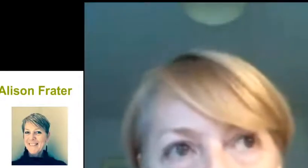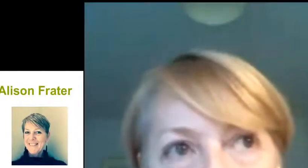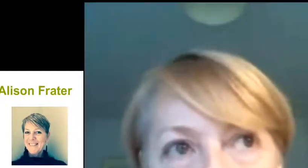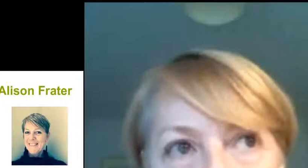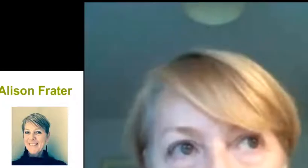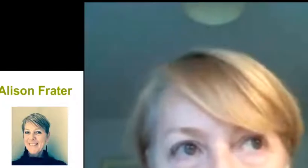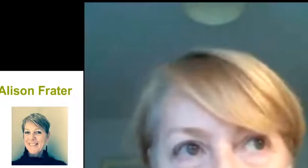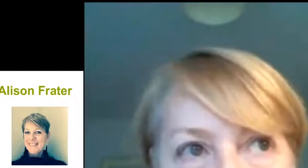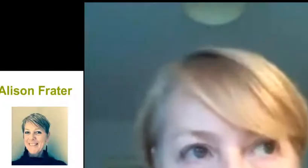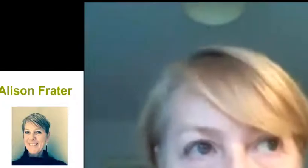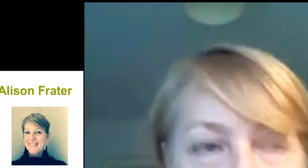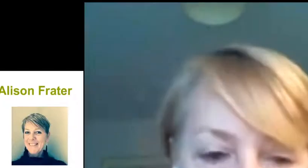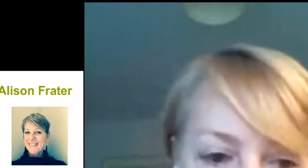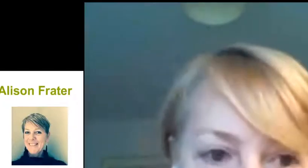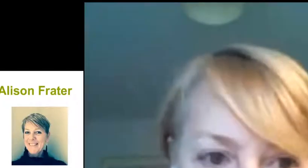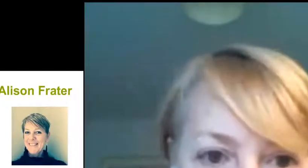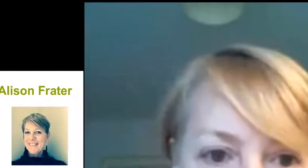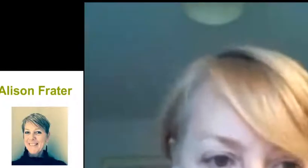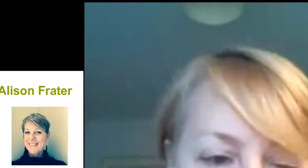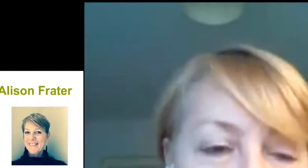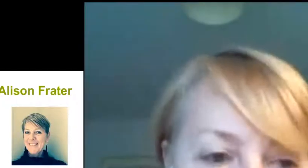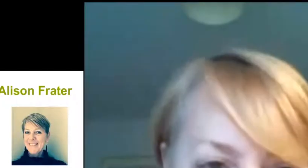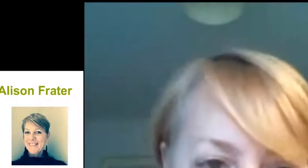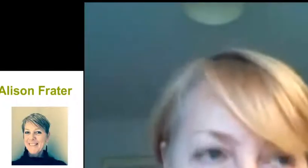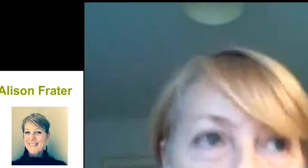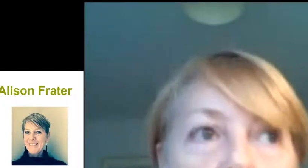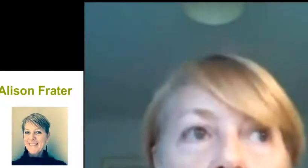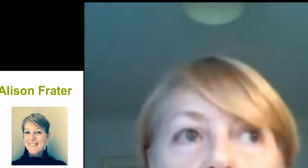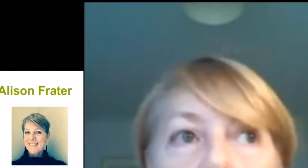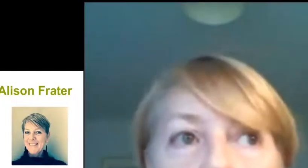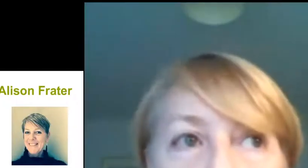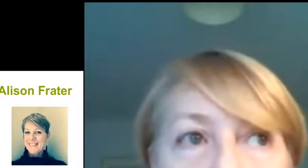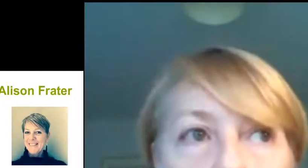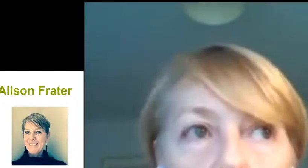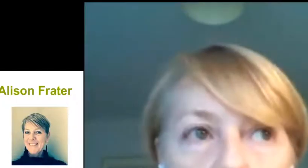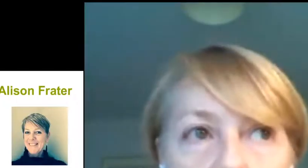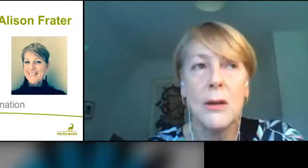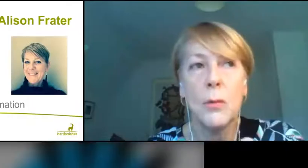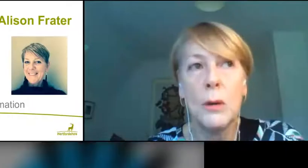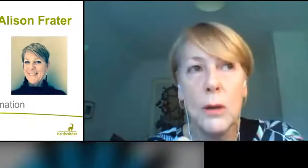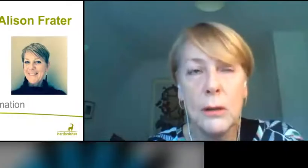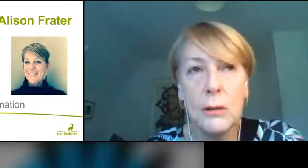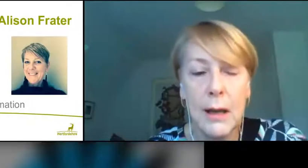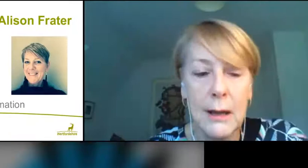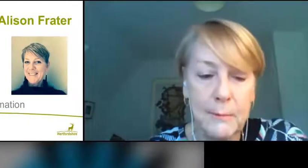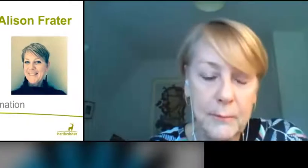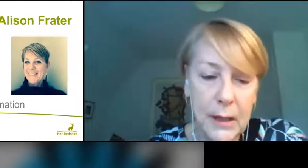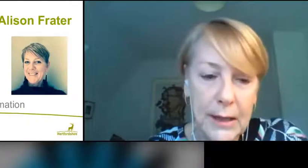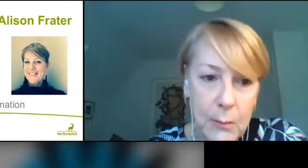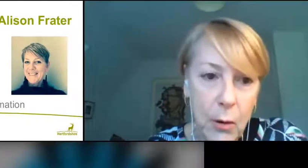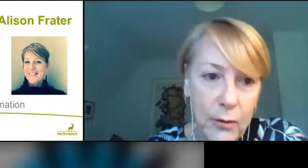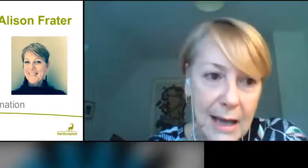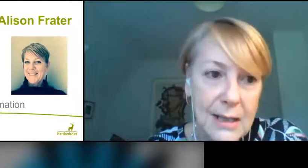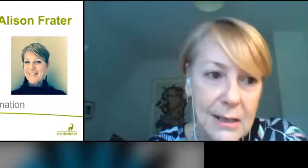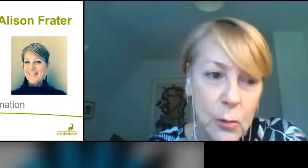Once these viruses can't transmit, they do just sort of die away, so we will keep on that until